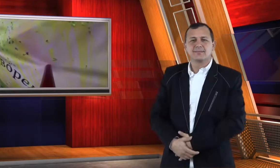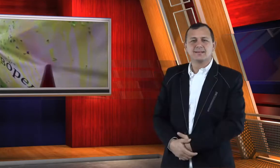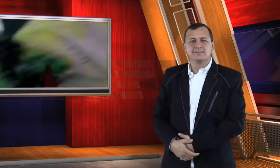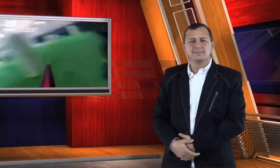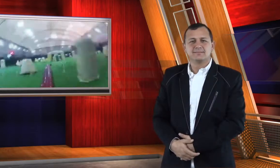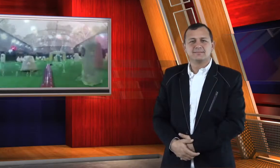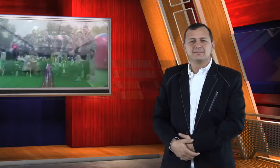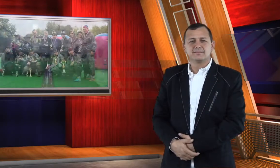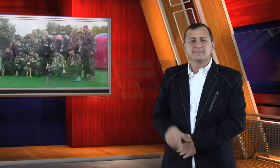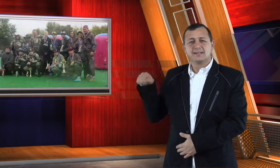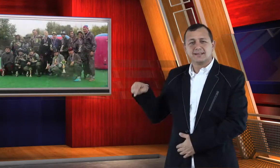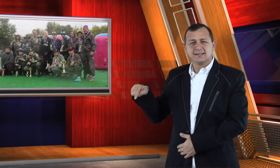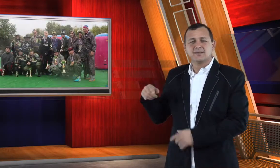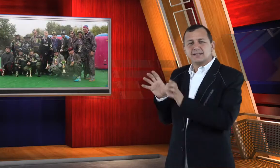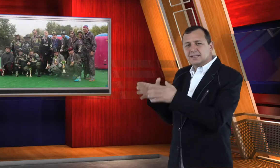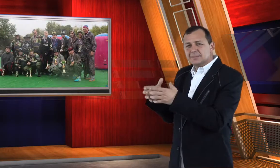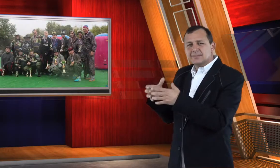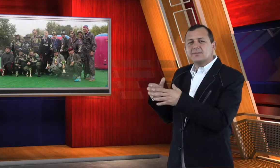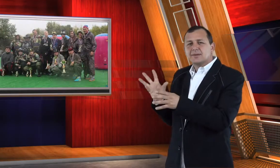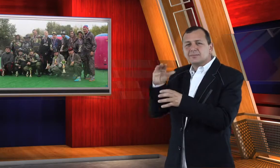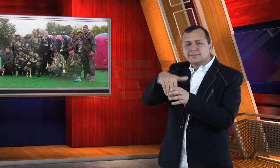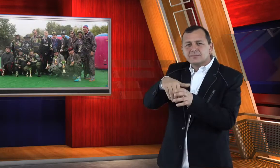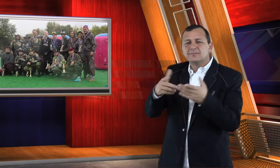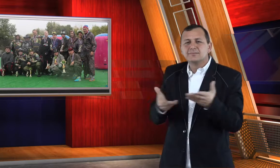new deaf amateur teams. The Cobra team participated